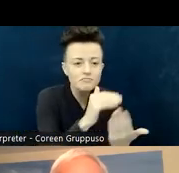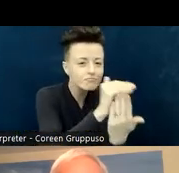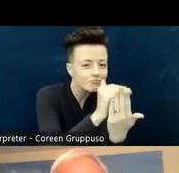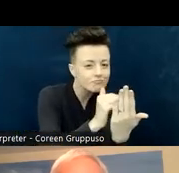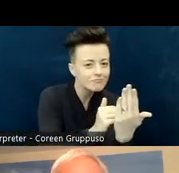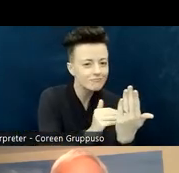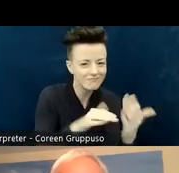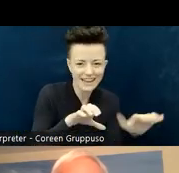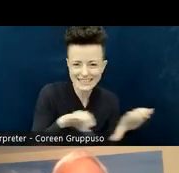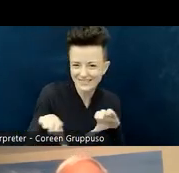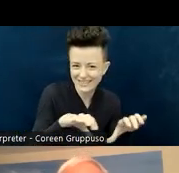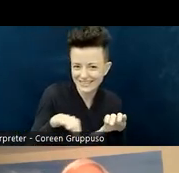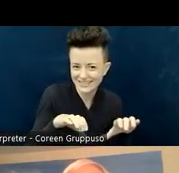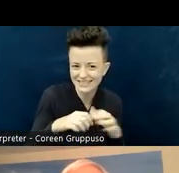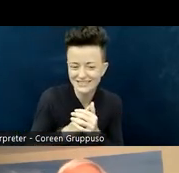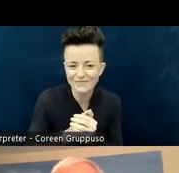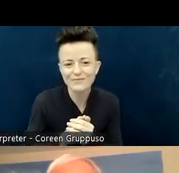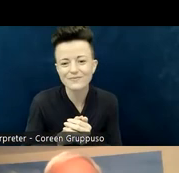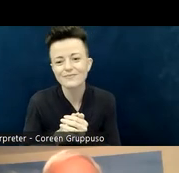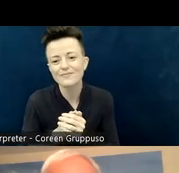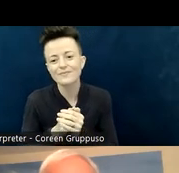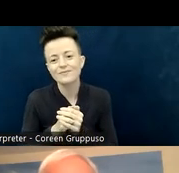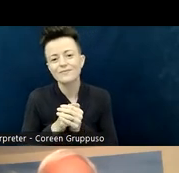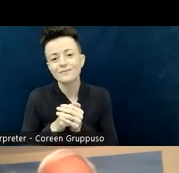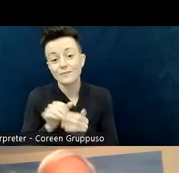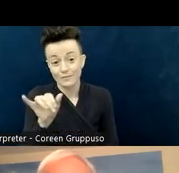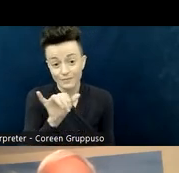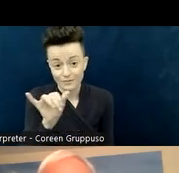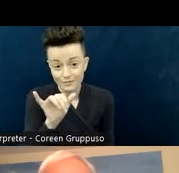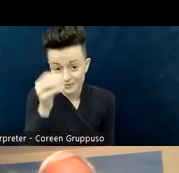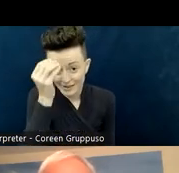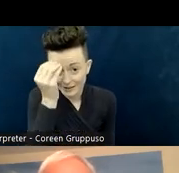We did want to let you know that for this book club,